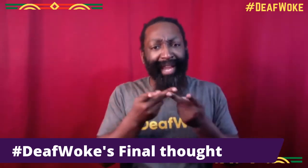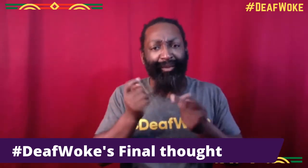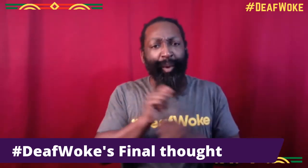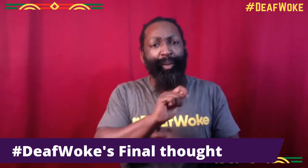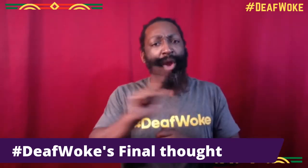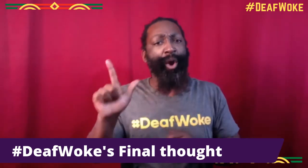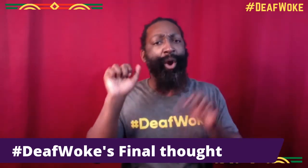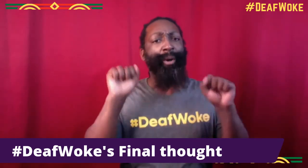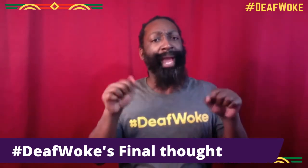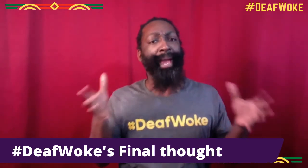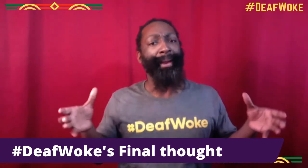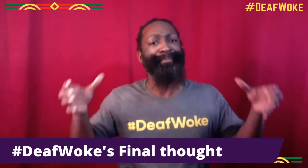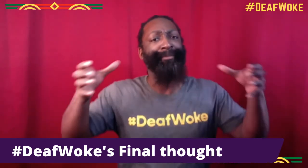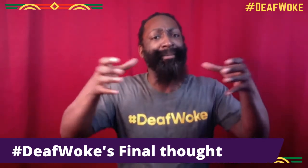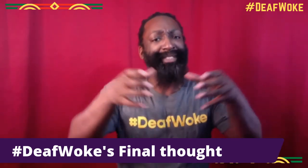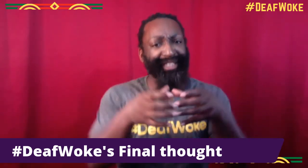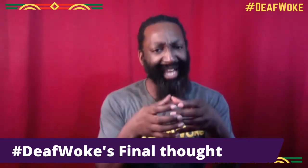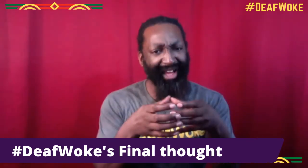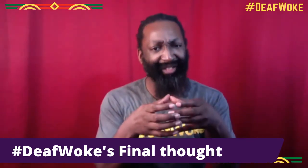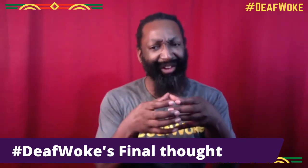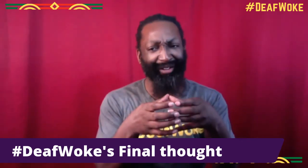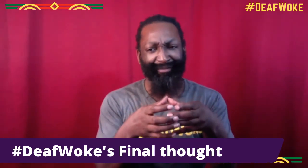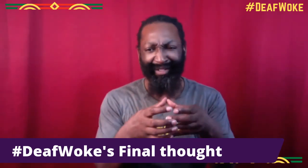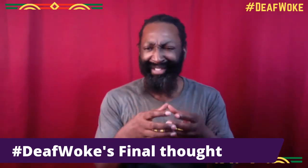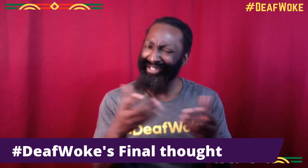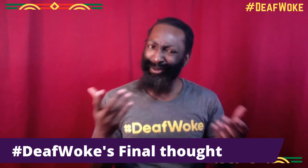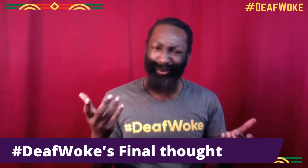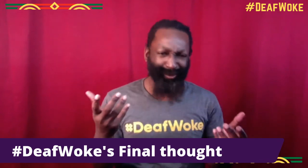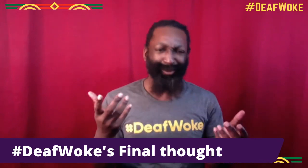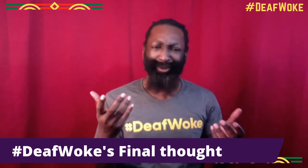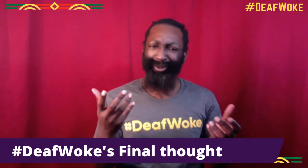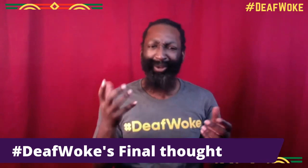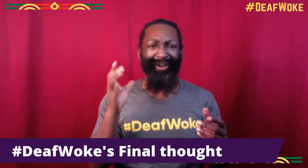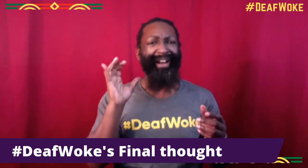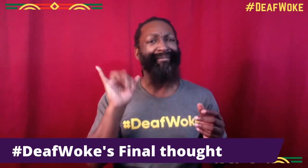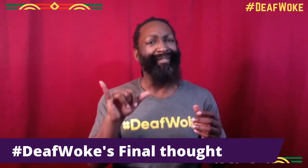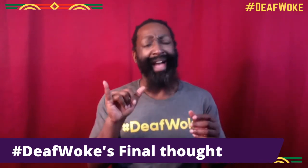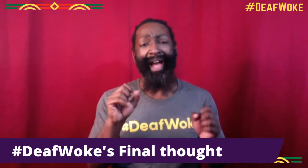We need to come together, elevate each other.